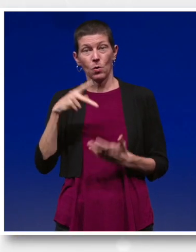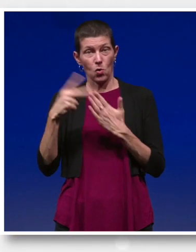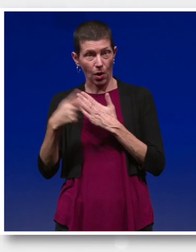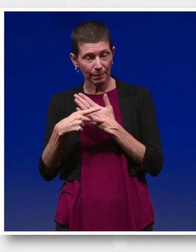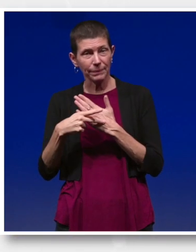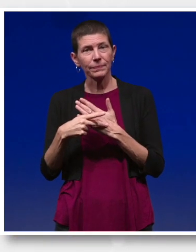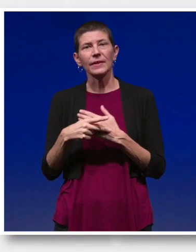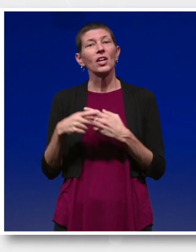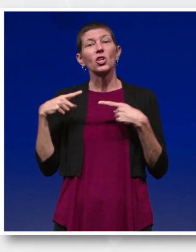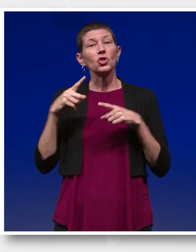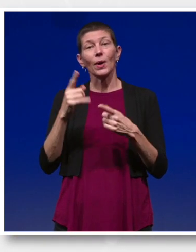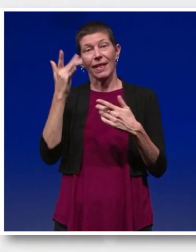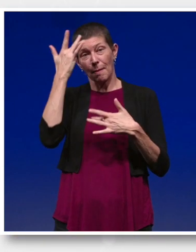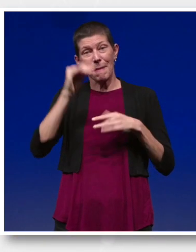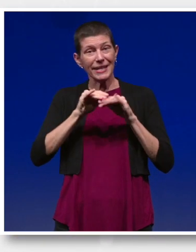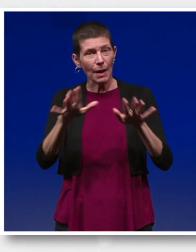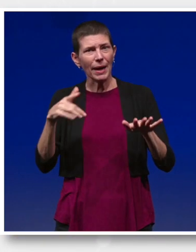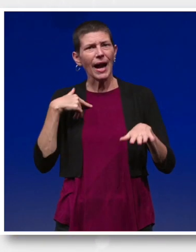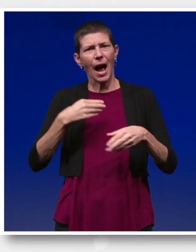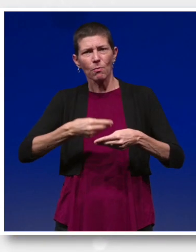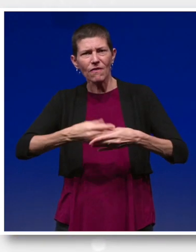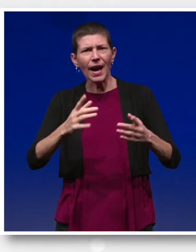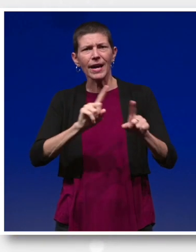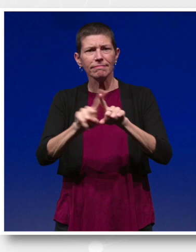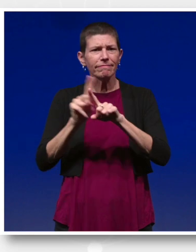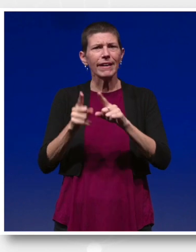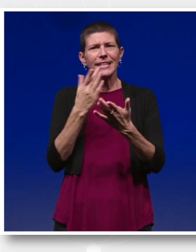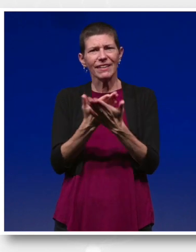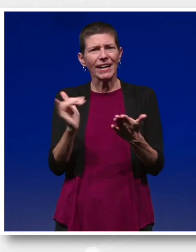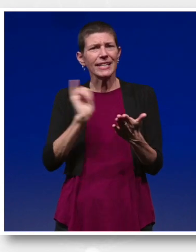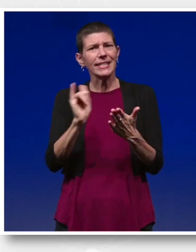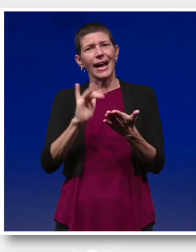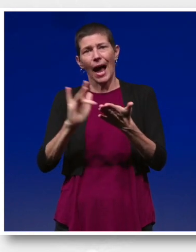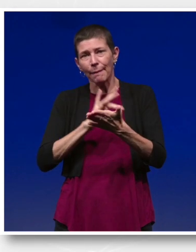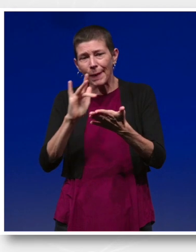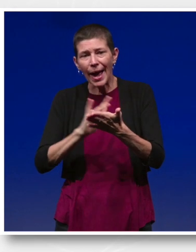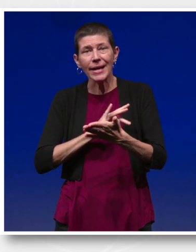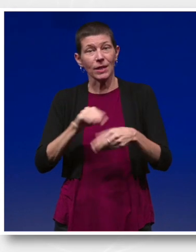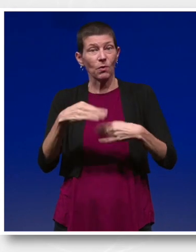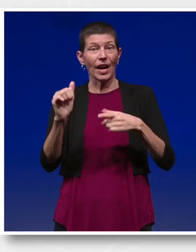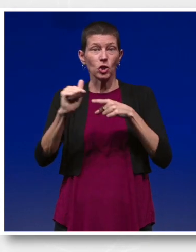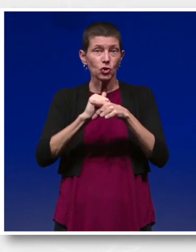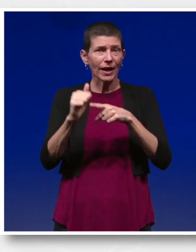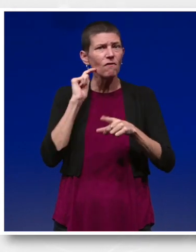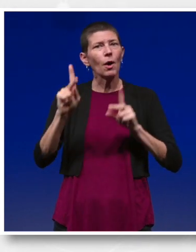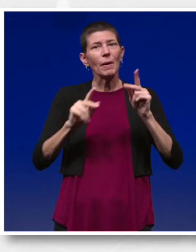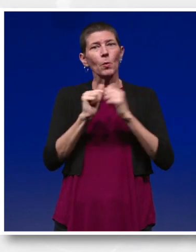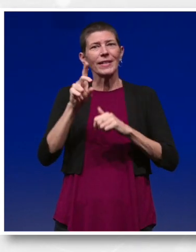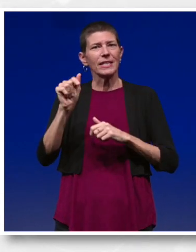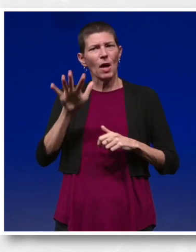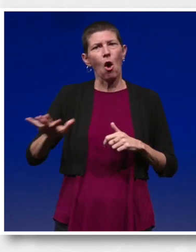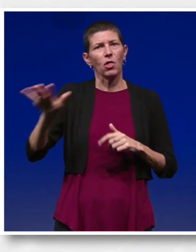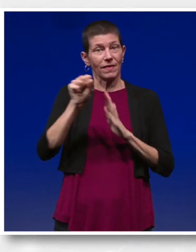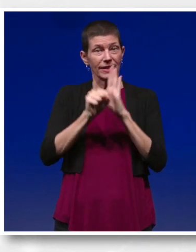I spent the pandemic providing devices like iPads and training to persons with disabilities across the State of Hawaii.